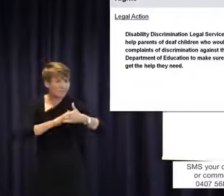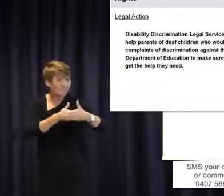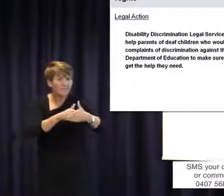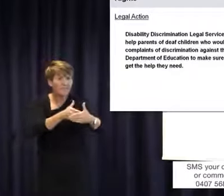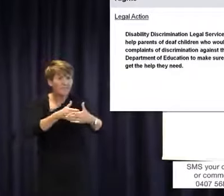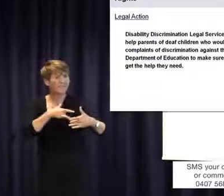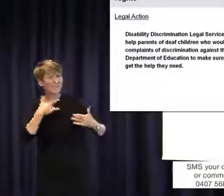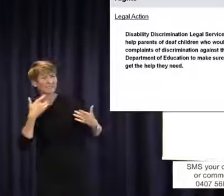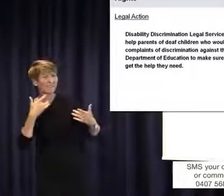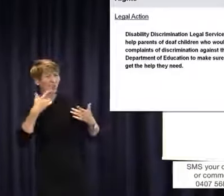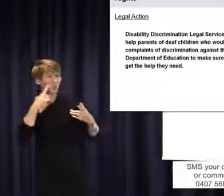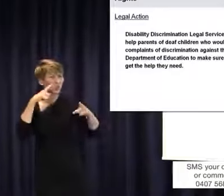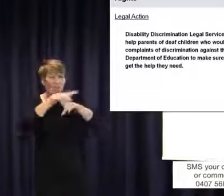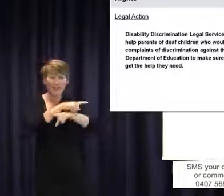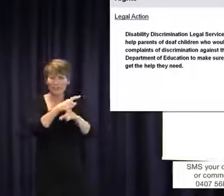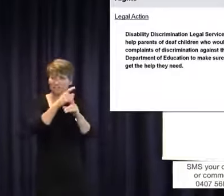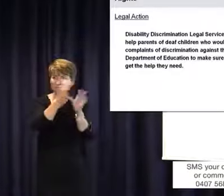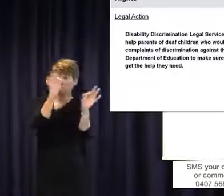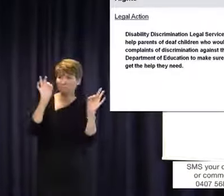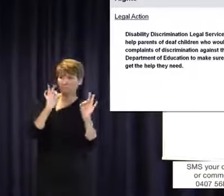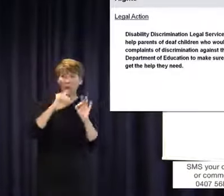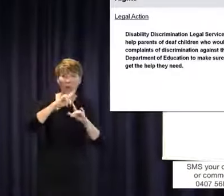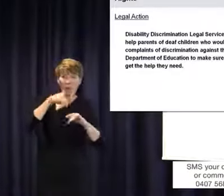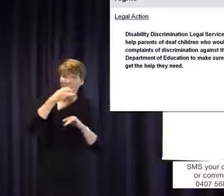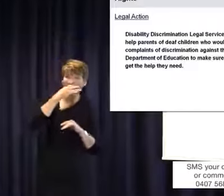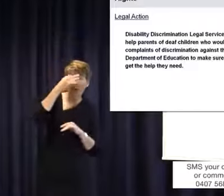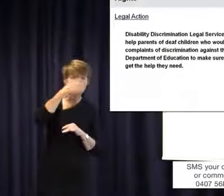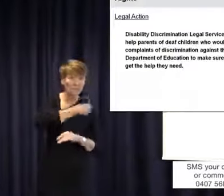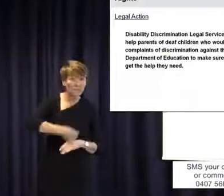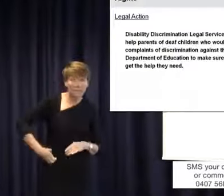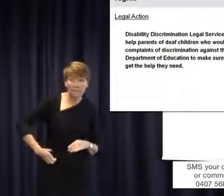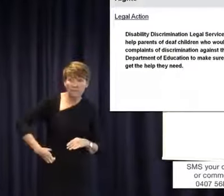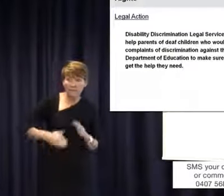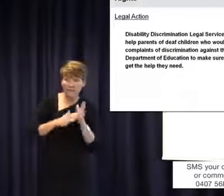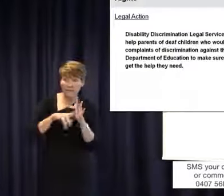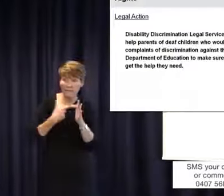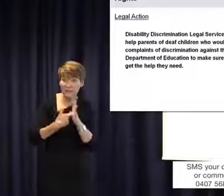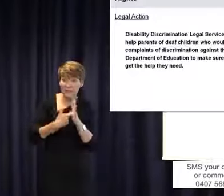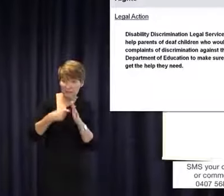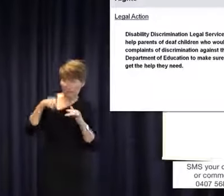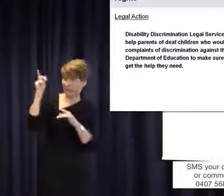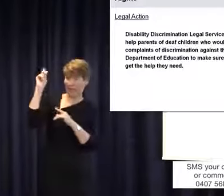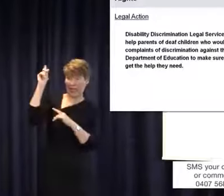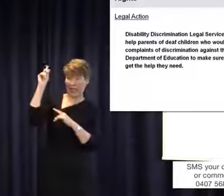There's been approaches to this minister, there's been approaches to the previous minister,